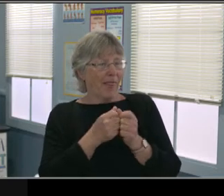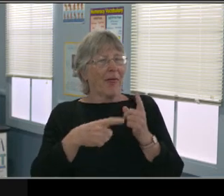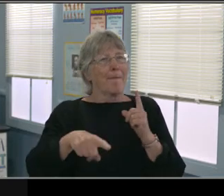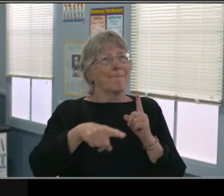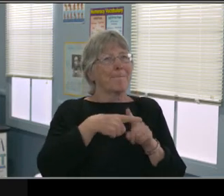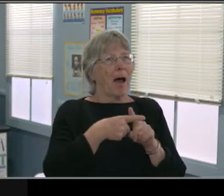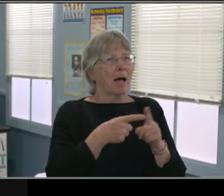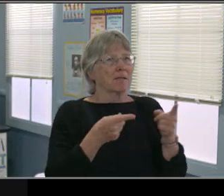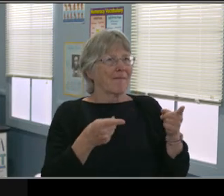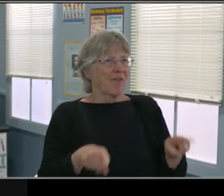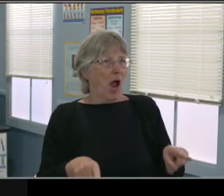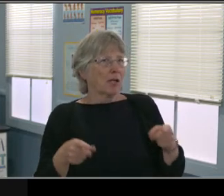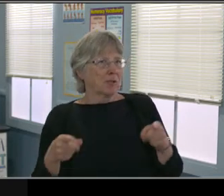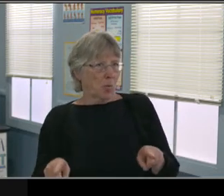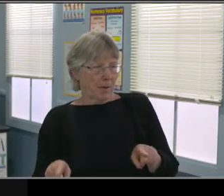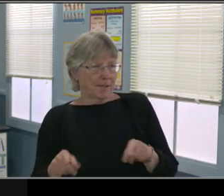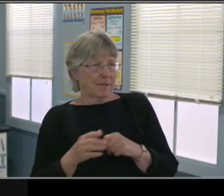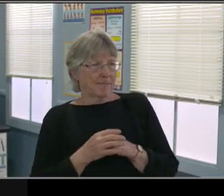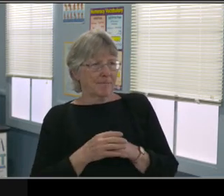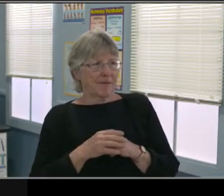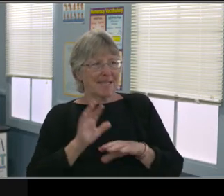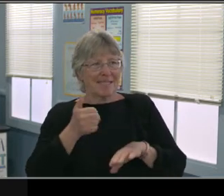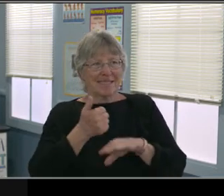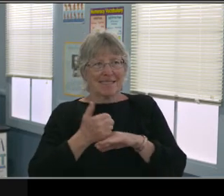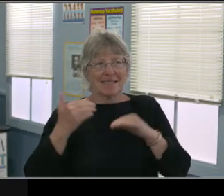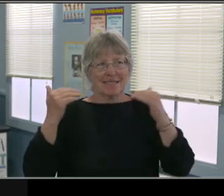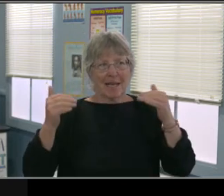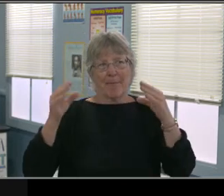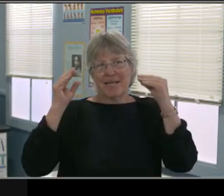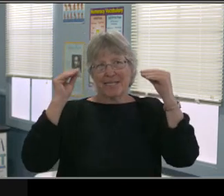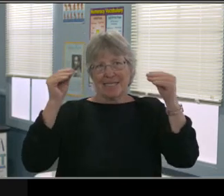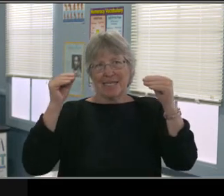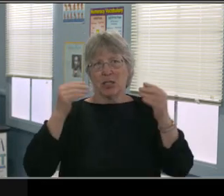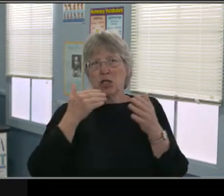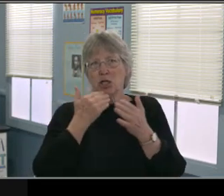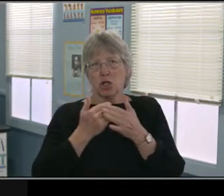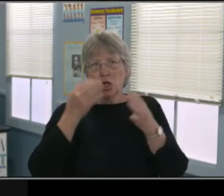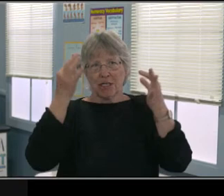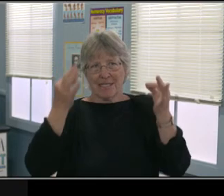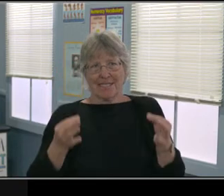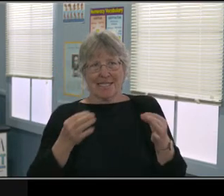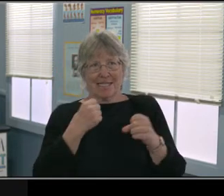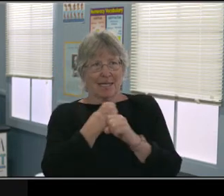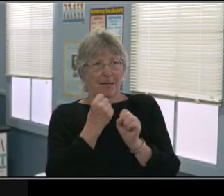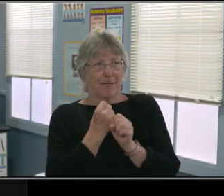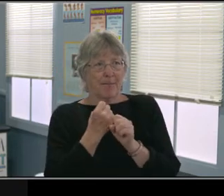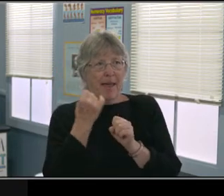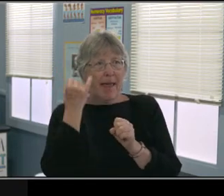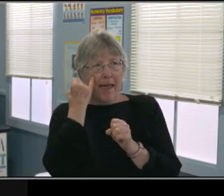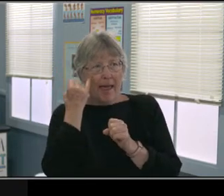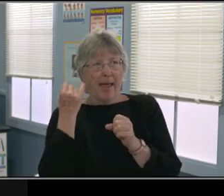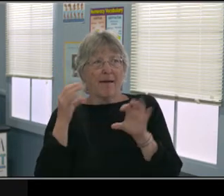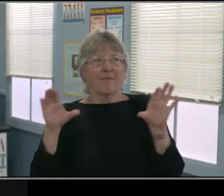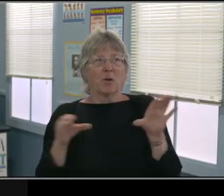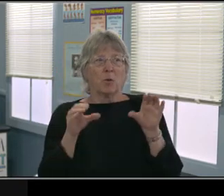Now stay away from the trigger words. No, don't, stop and quit. No running. Don't run. Stop running.